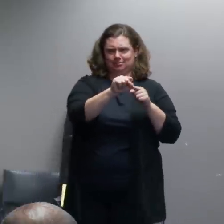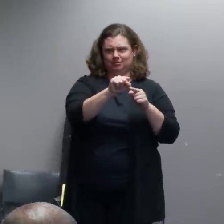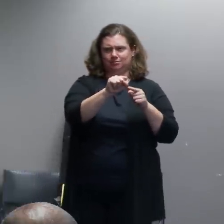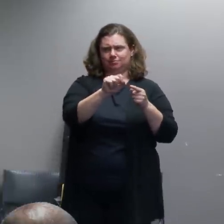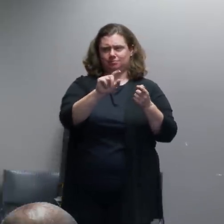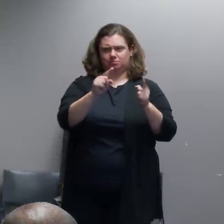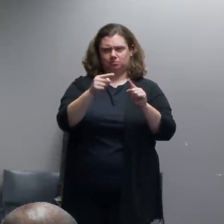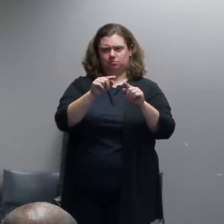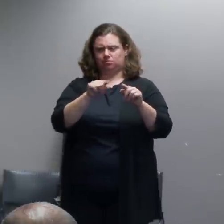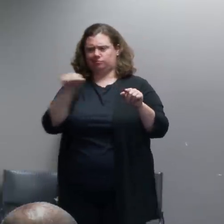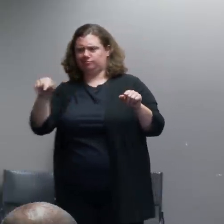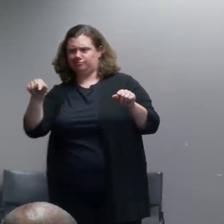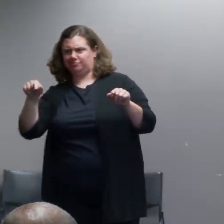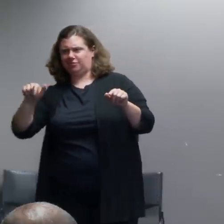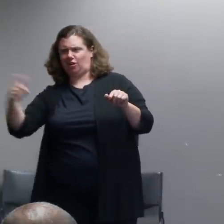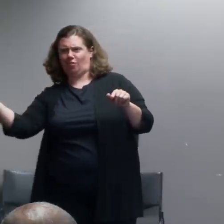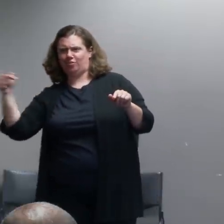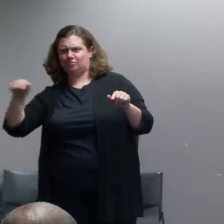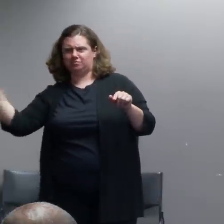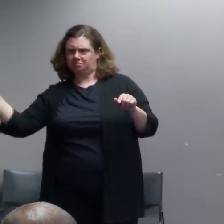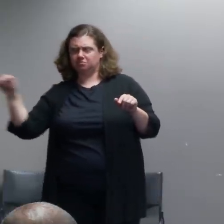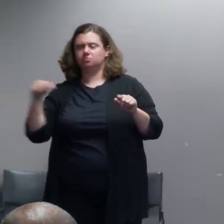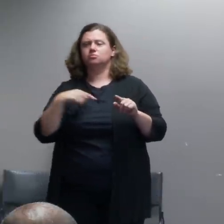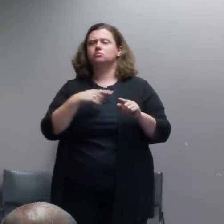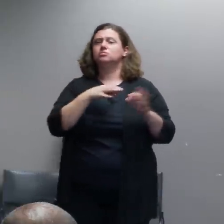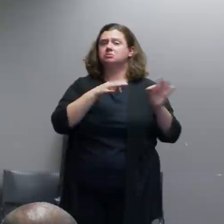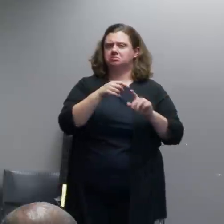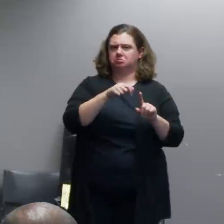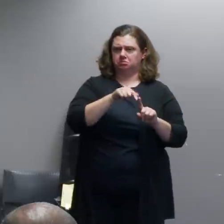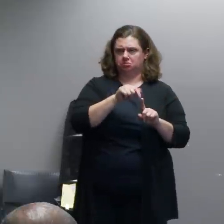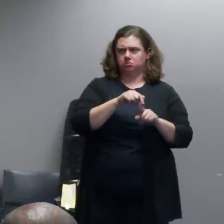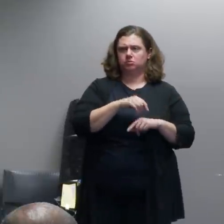CS gas is really a tool that's used to deny